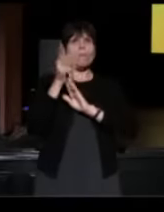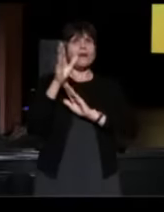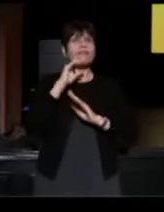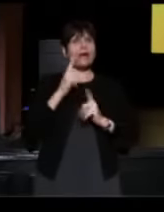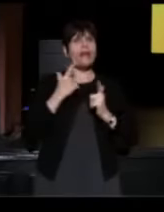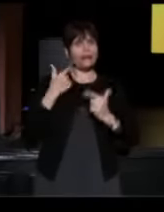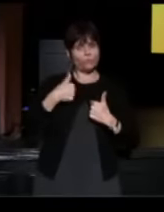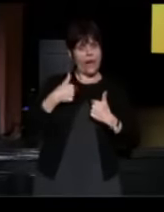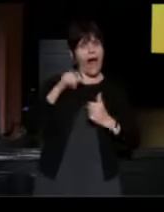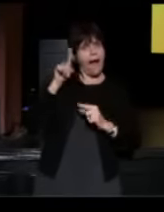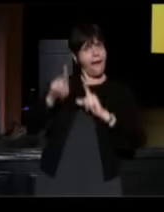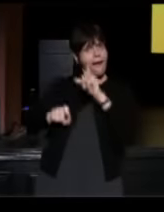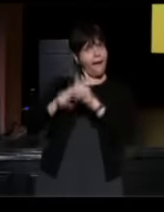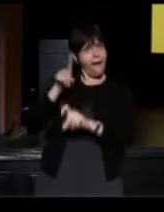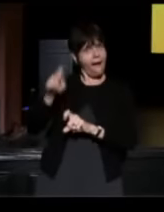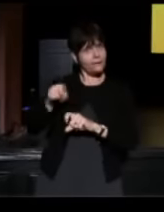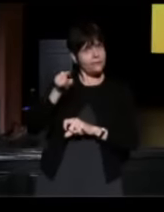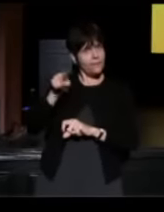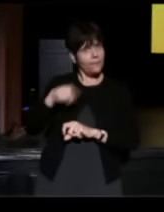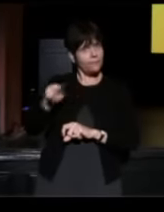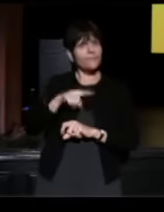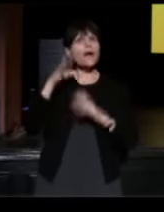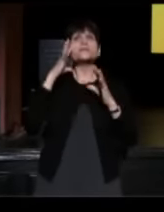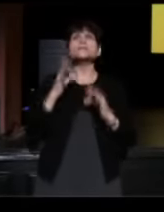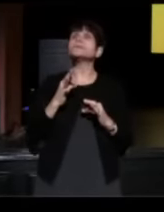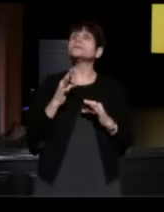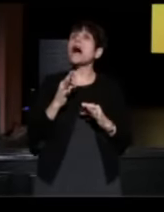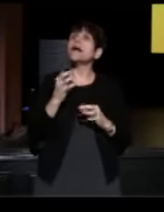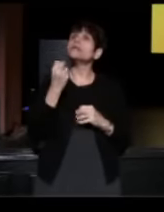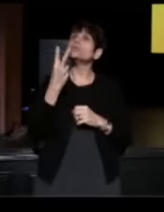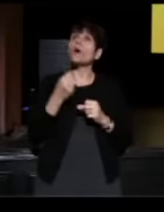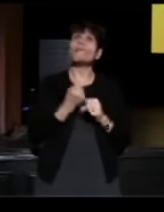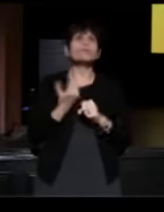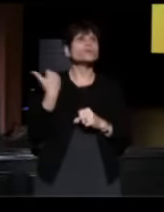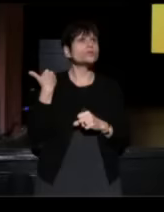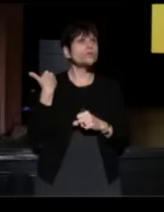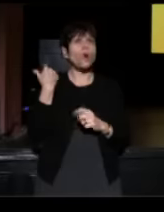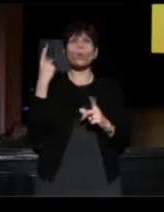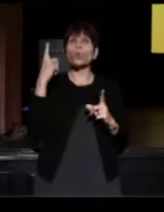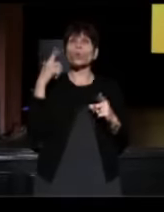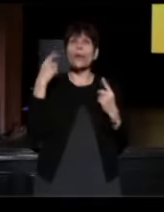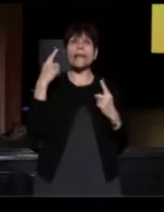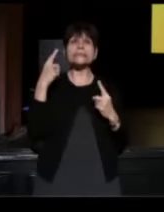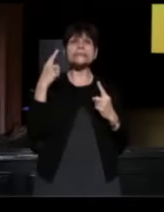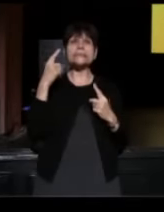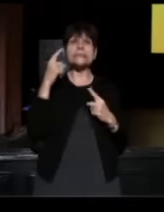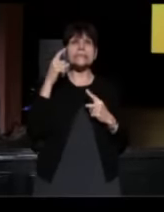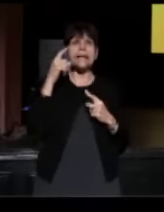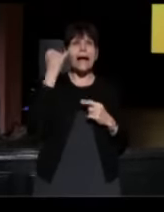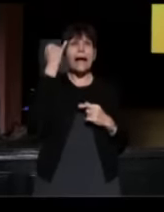And I decided a dozen years ago to try this kind of crazy experiment and take documentary and turn it on its head.